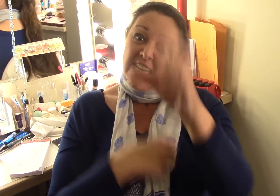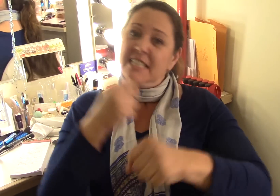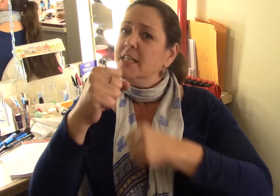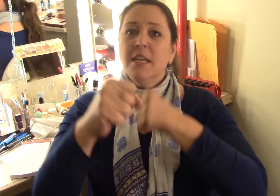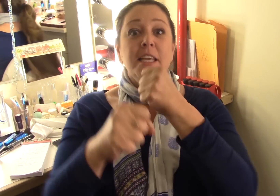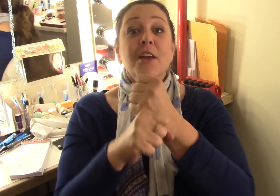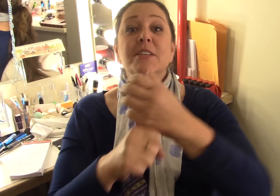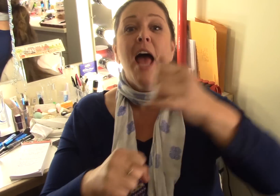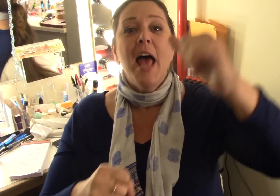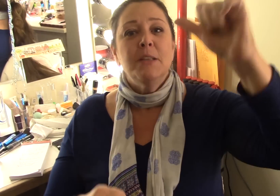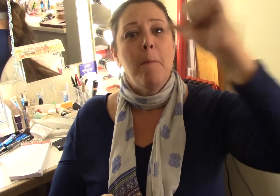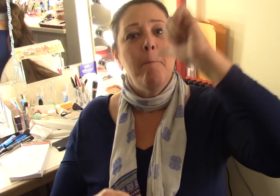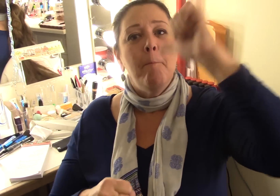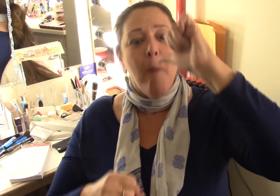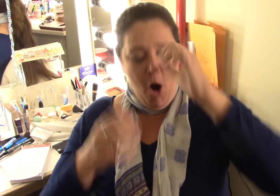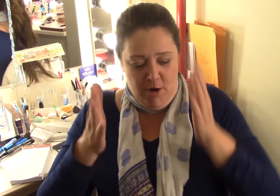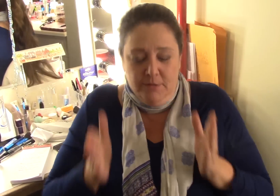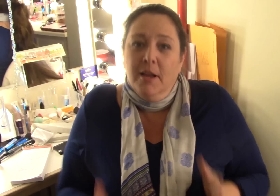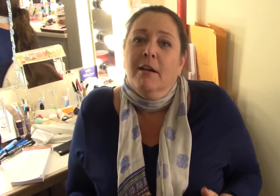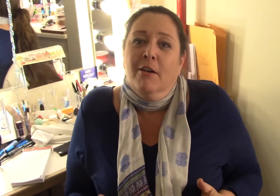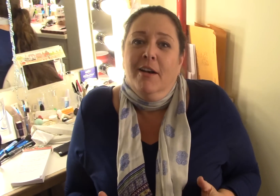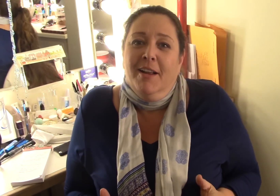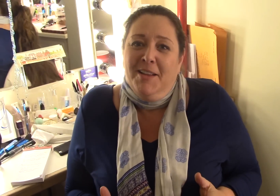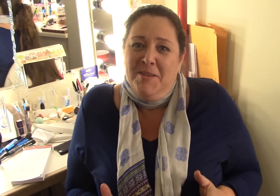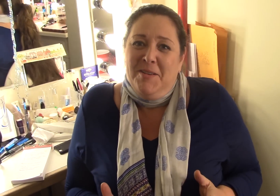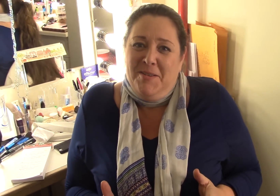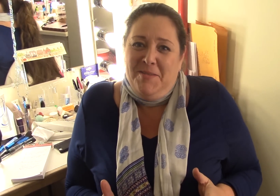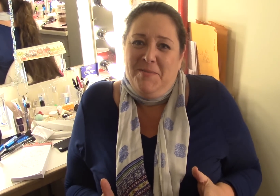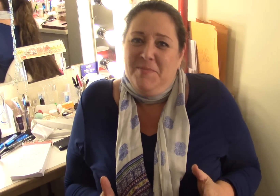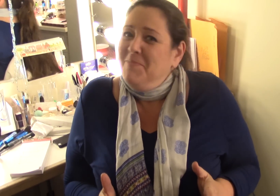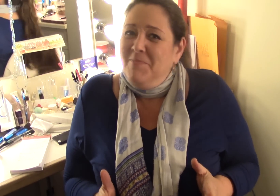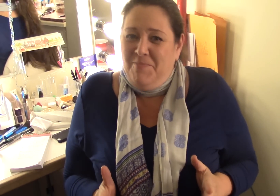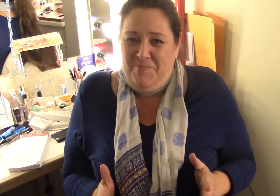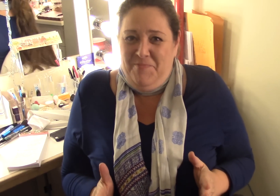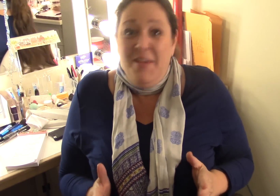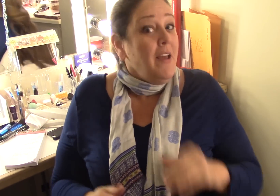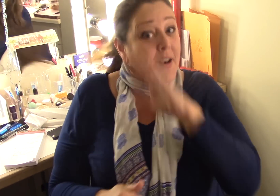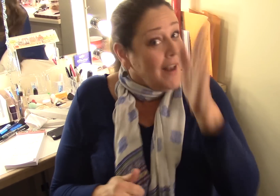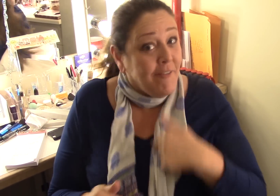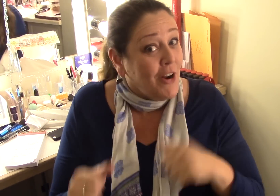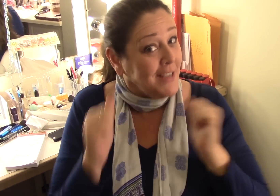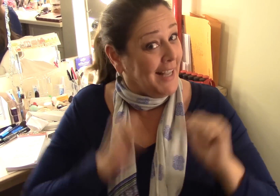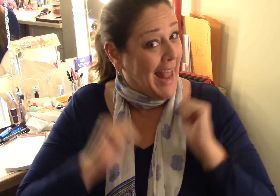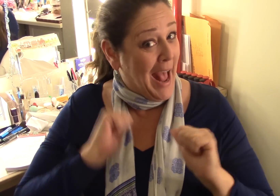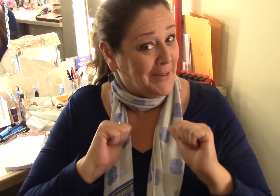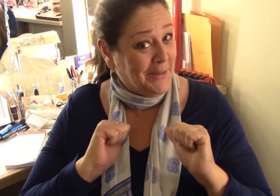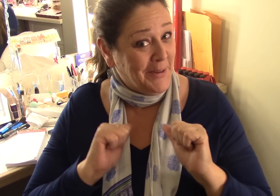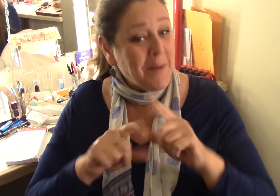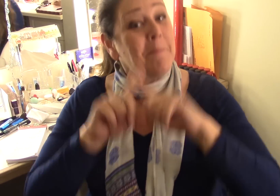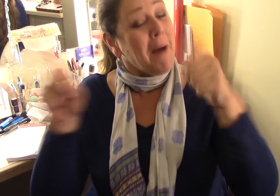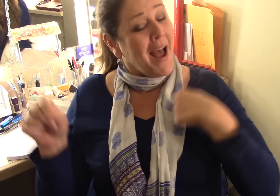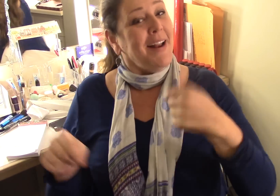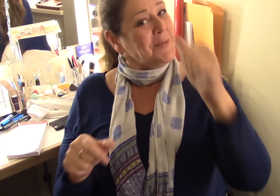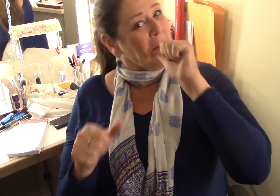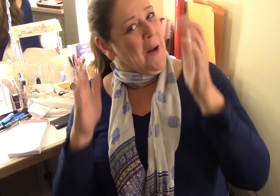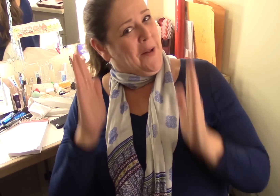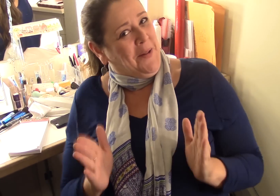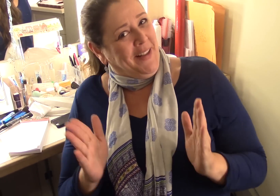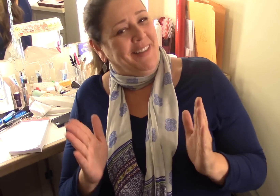I worked on Broadway for six years as a bartender but never as an actor but as